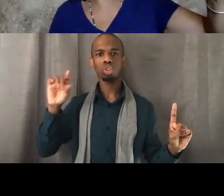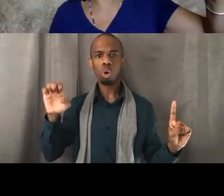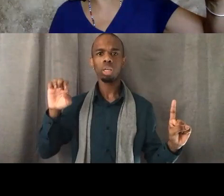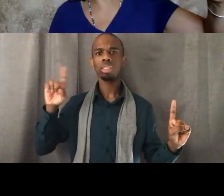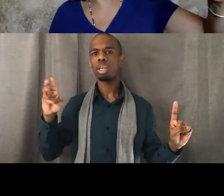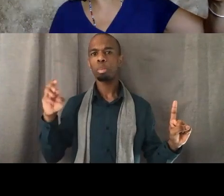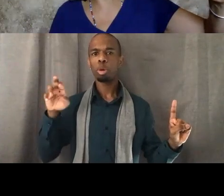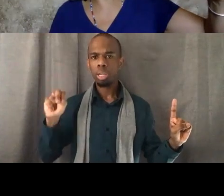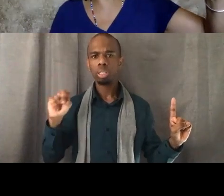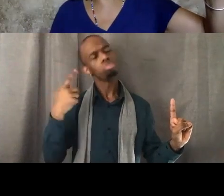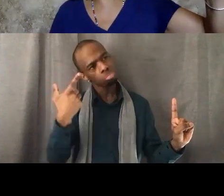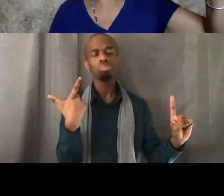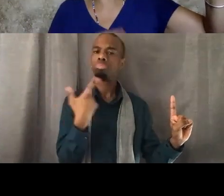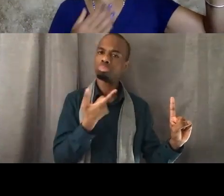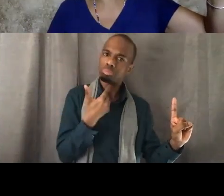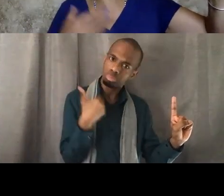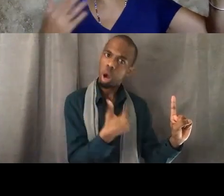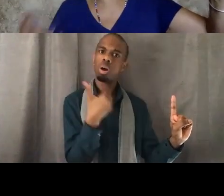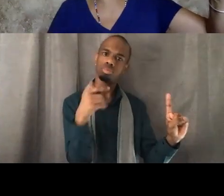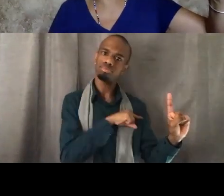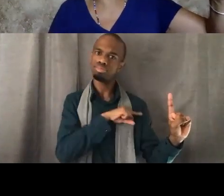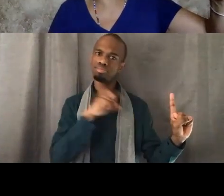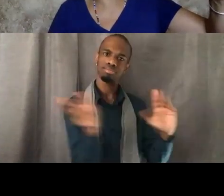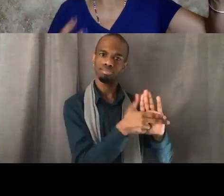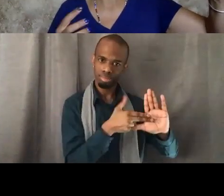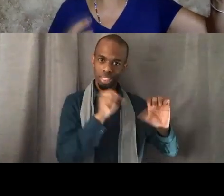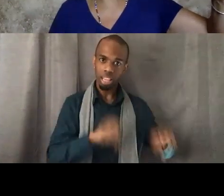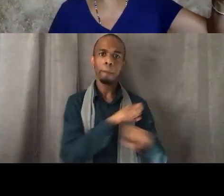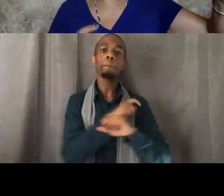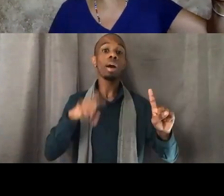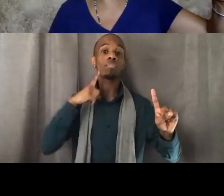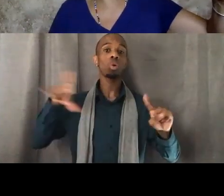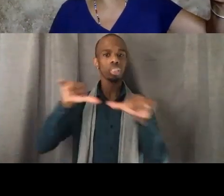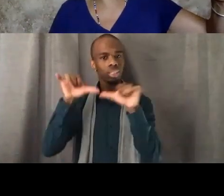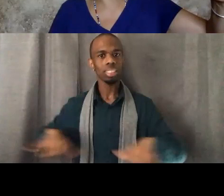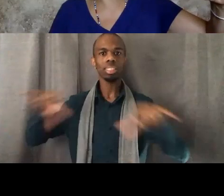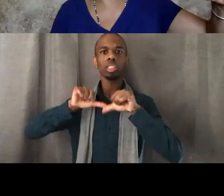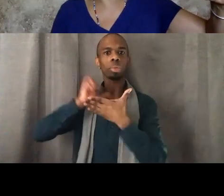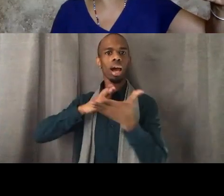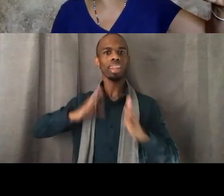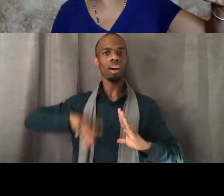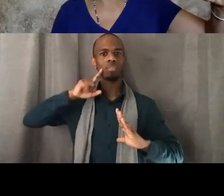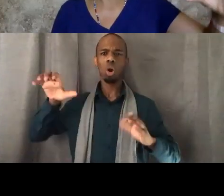White supremacy and accompanied and assisted by the Criminal System of Injustice